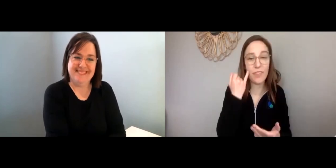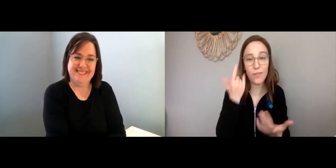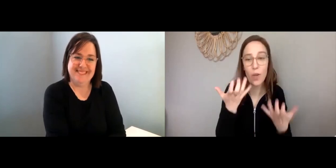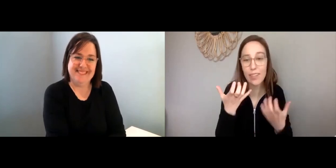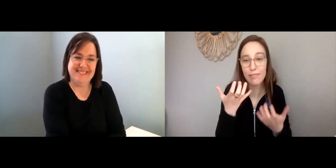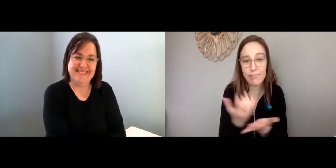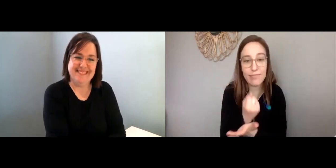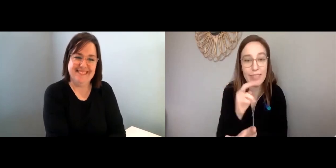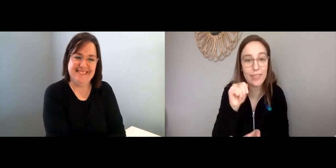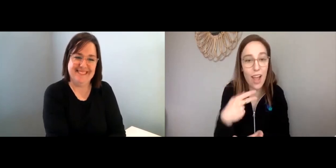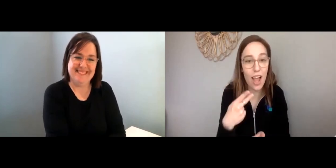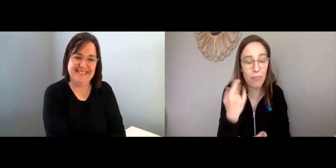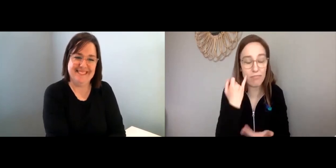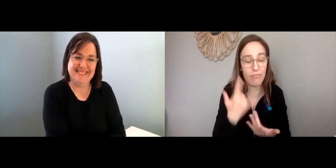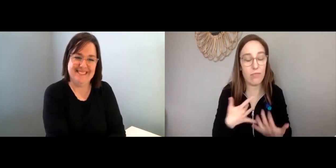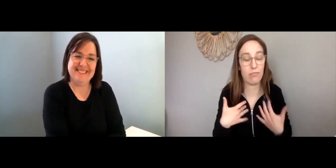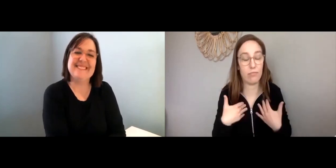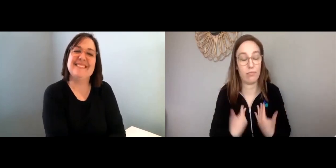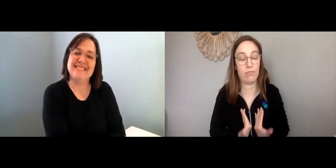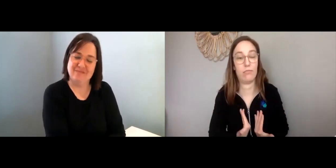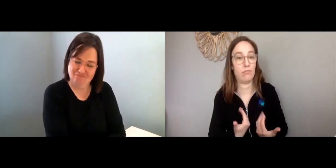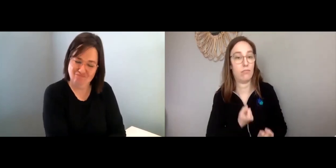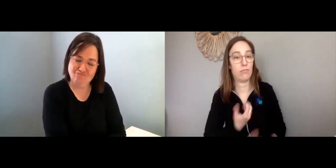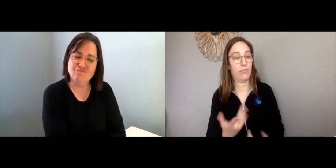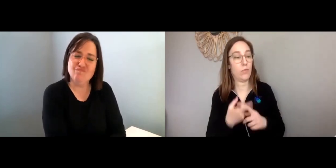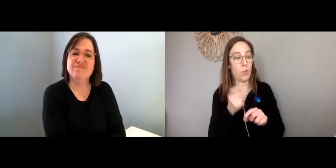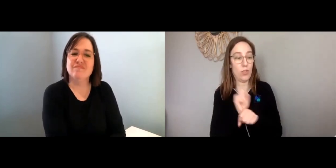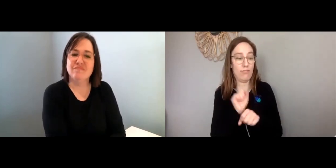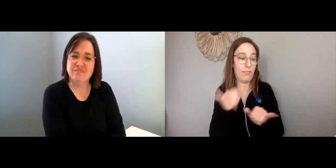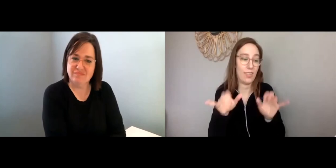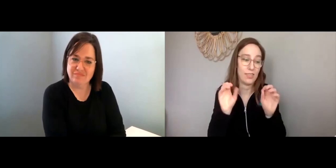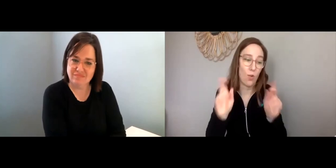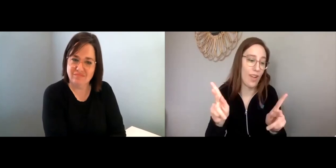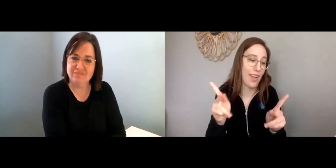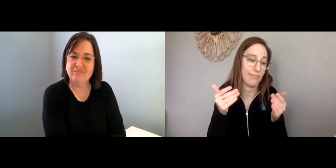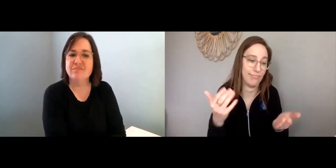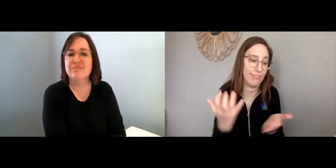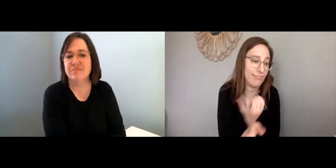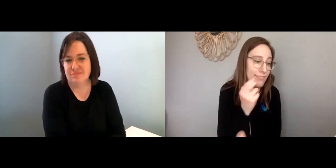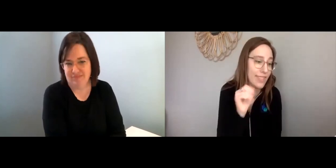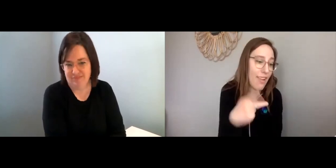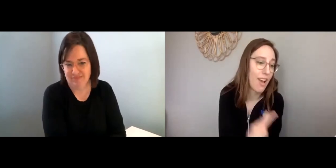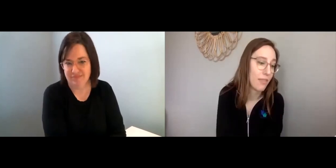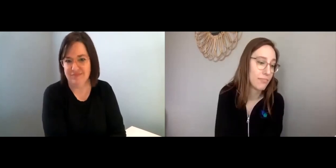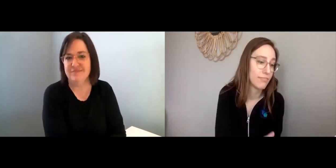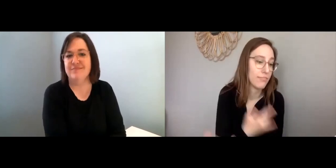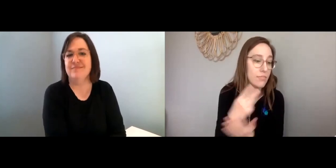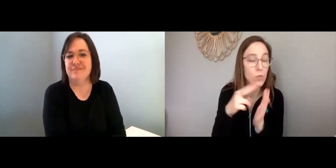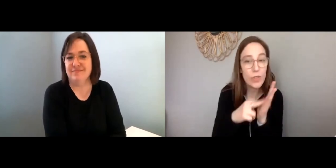I mean, if you want to take a nap because you’re tired from working, that’s OK-- take a nap.